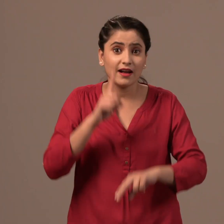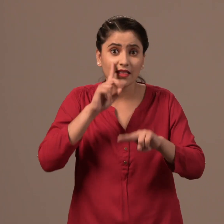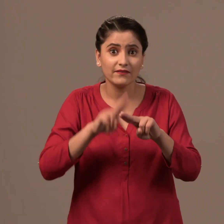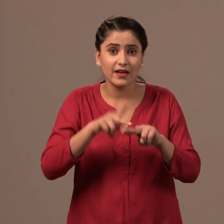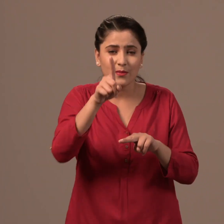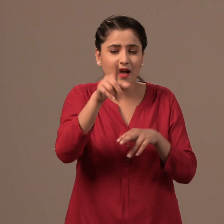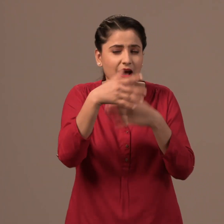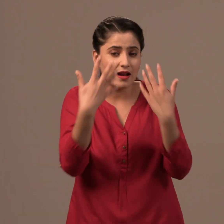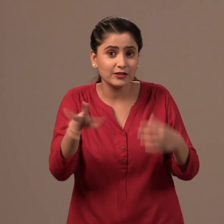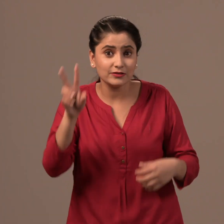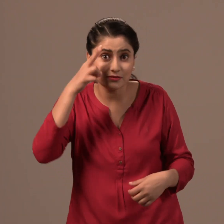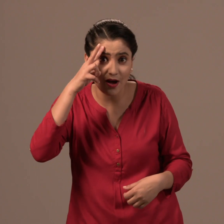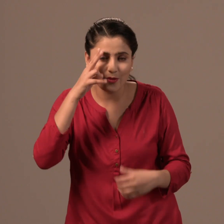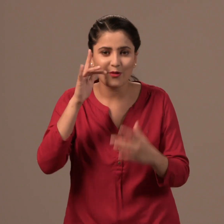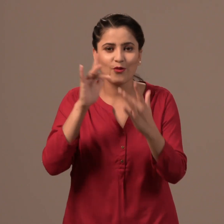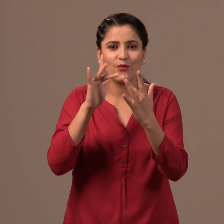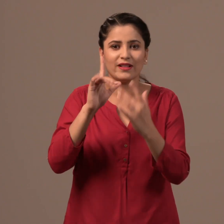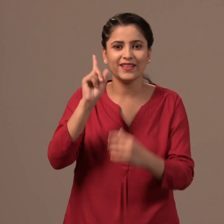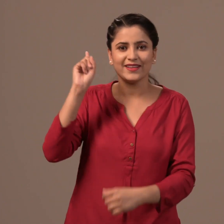If you have any doubts please contact,